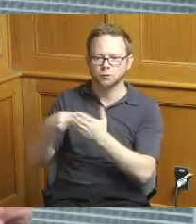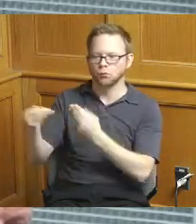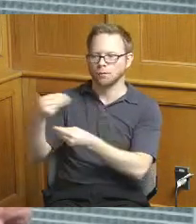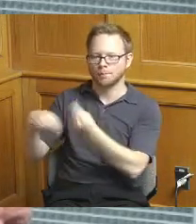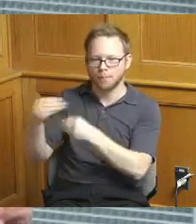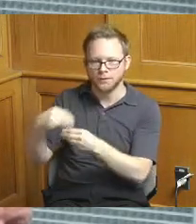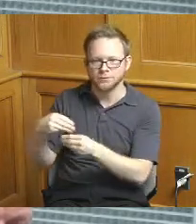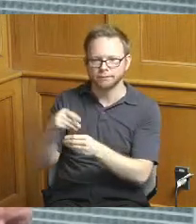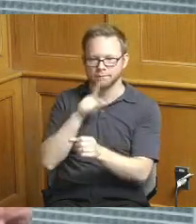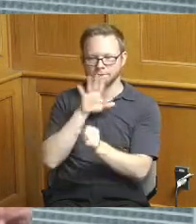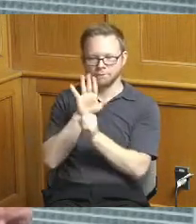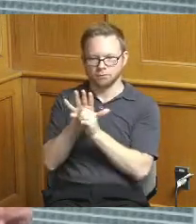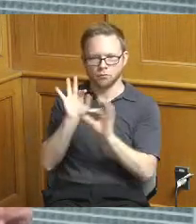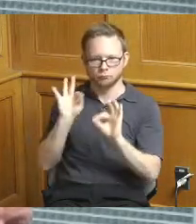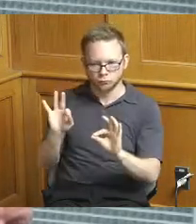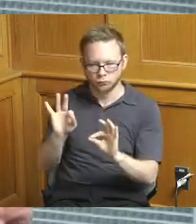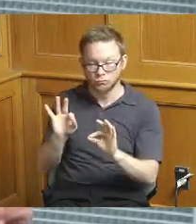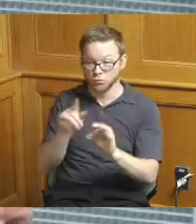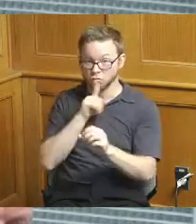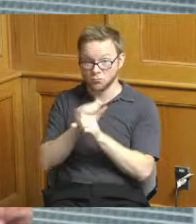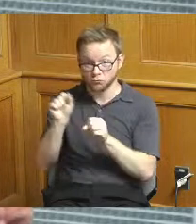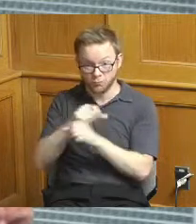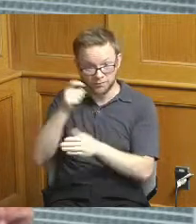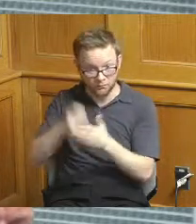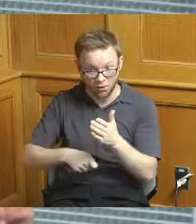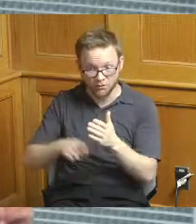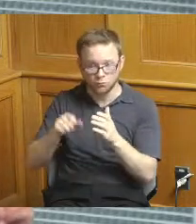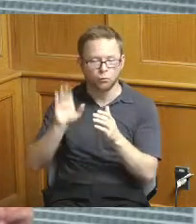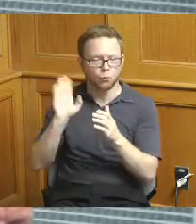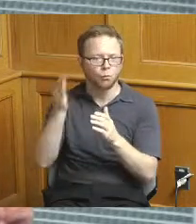cost estimate of the project and we're going through steps to do that let's make sure that we